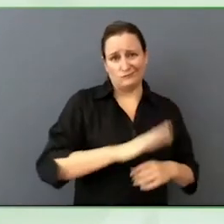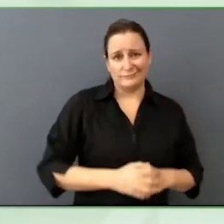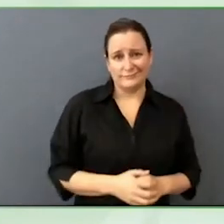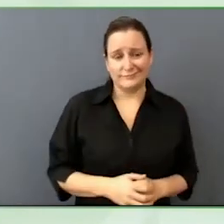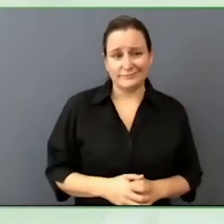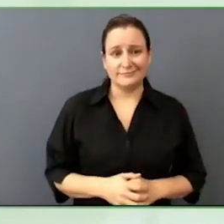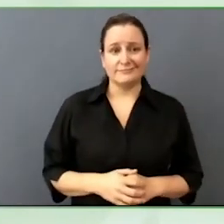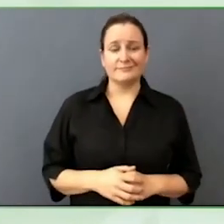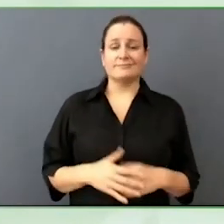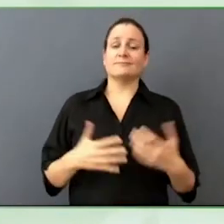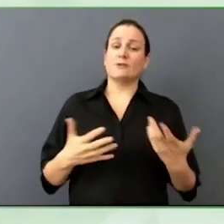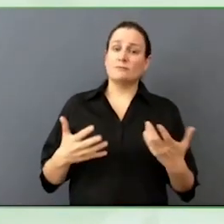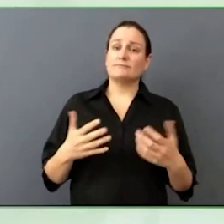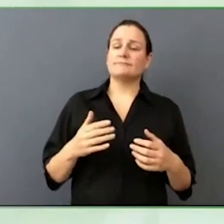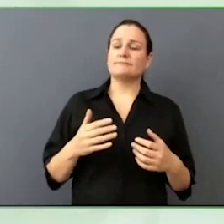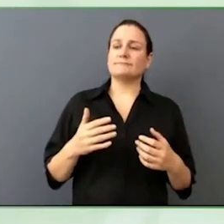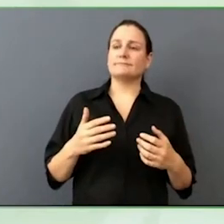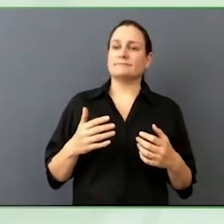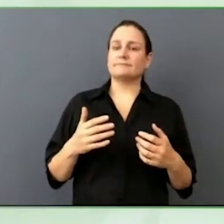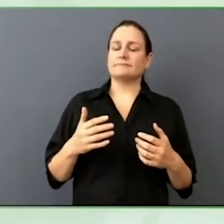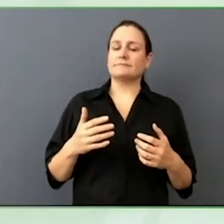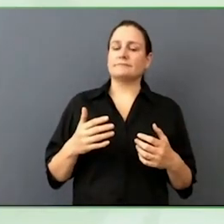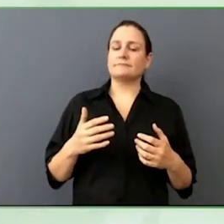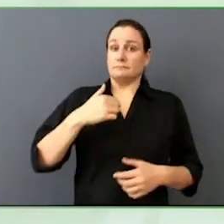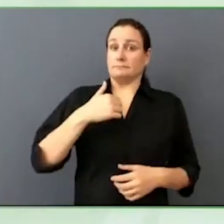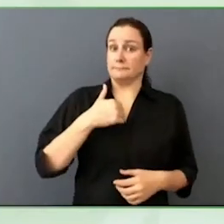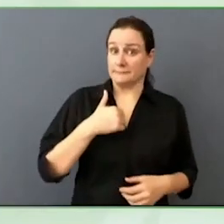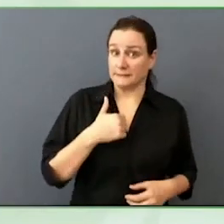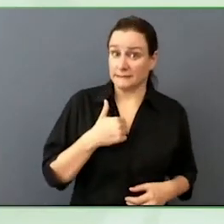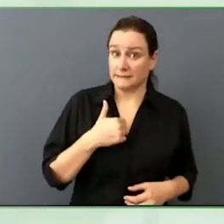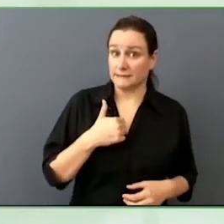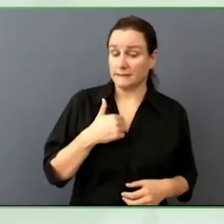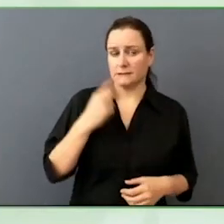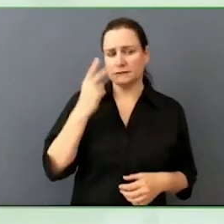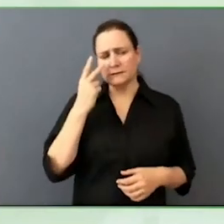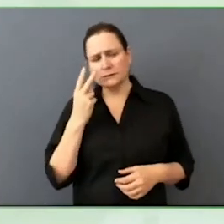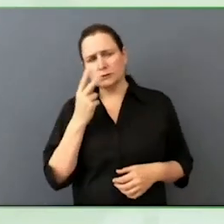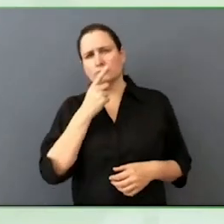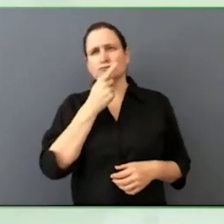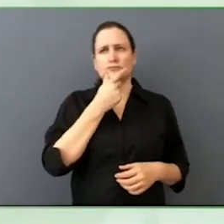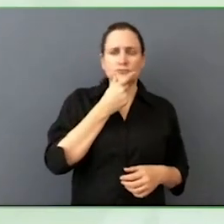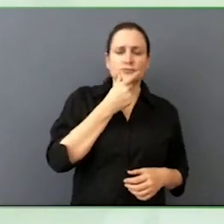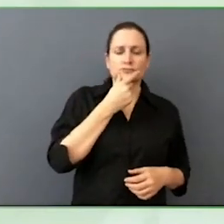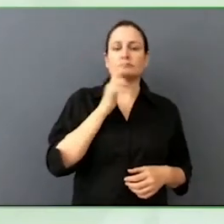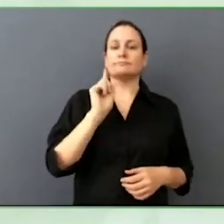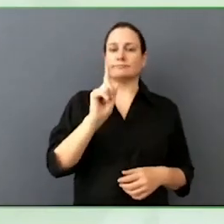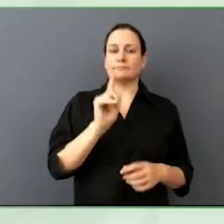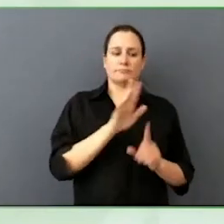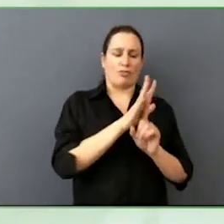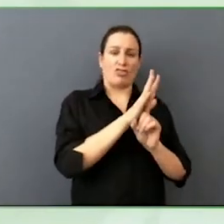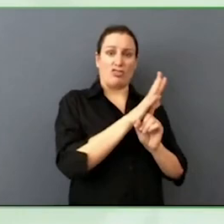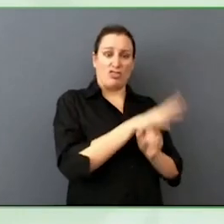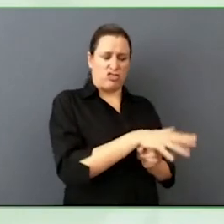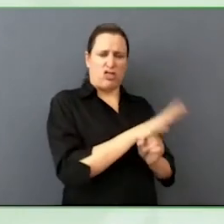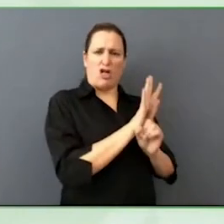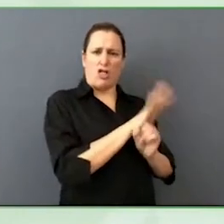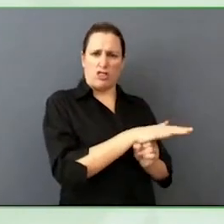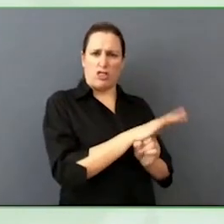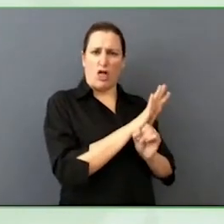And so one model that I find really helpful to think around oppression in general and marginalisation is called the four